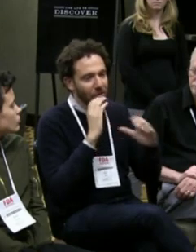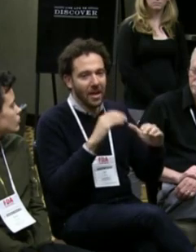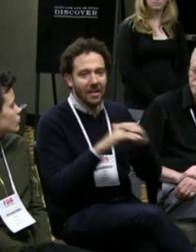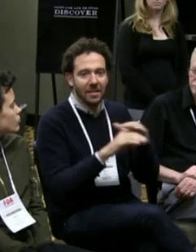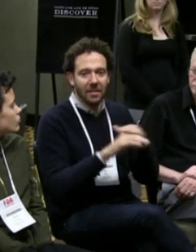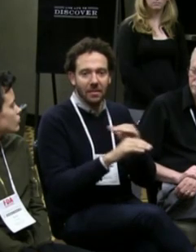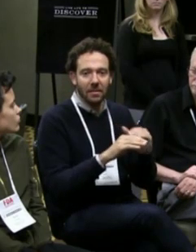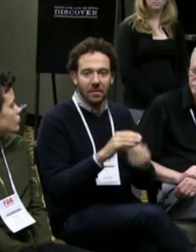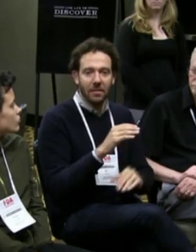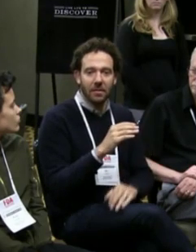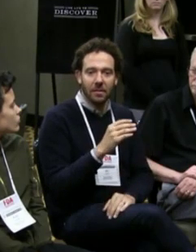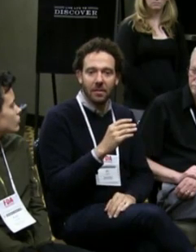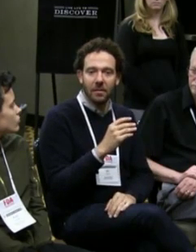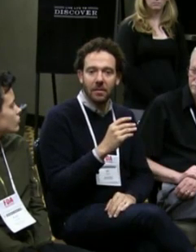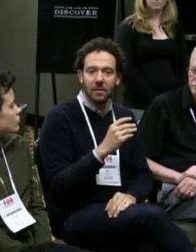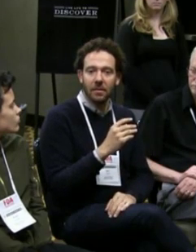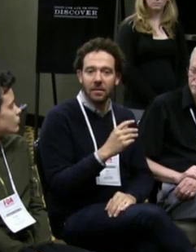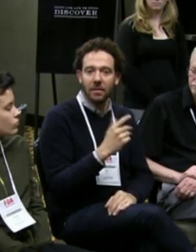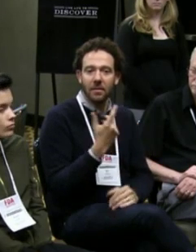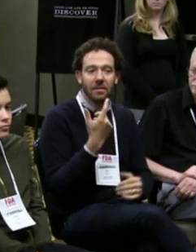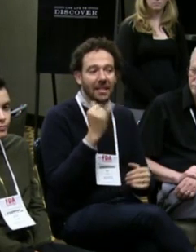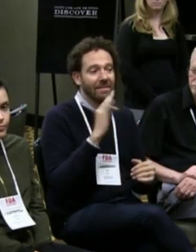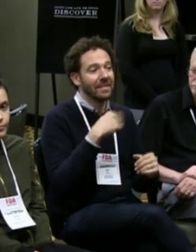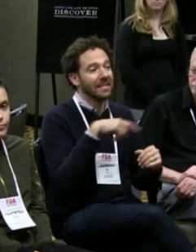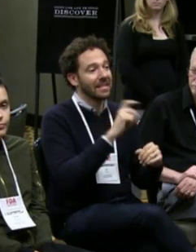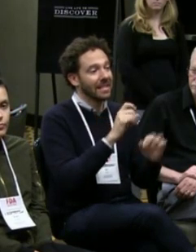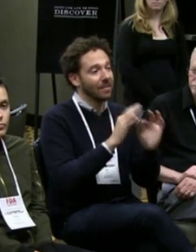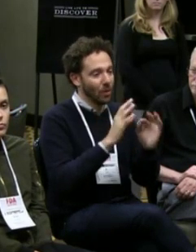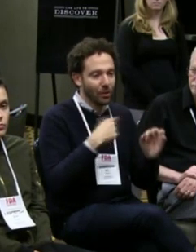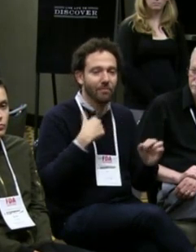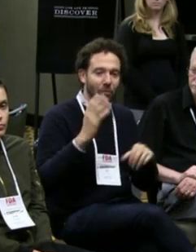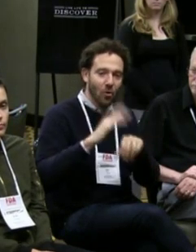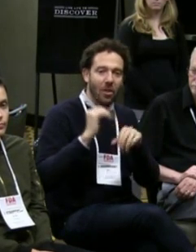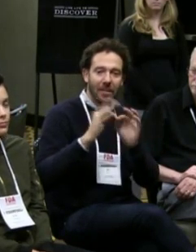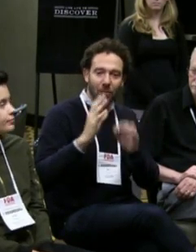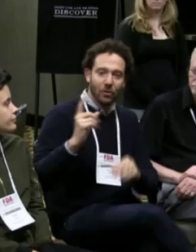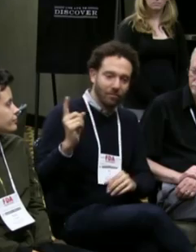We did communicate with everyone that our primary goal is communication access.